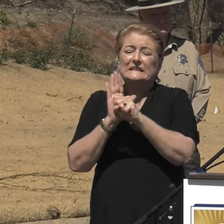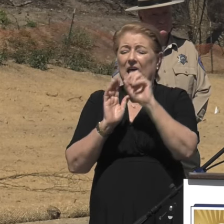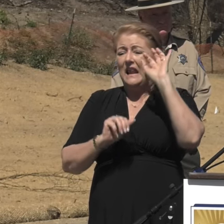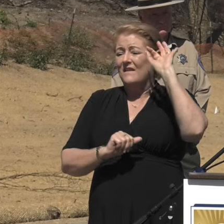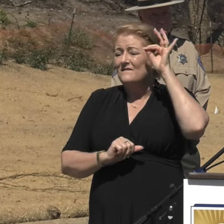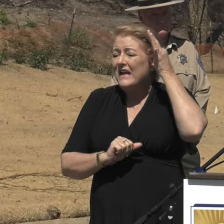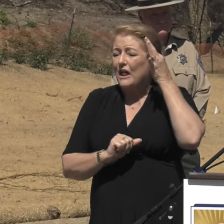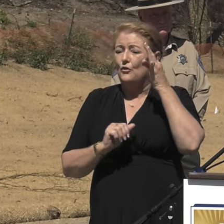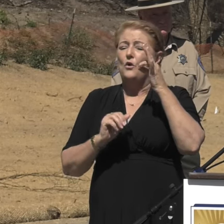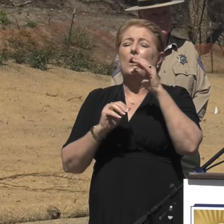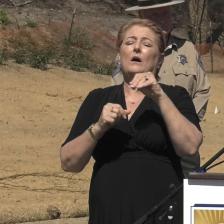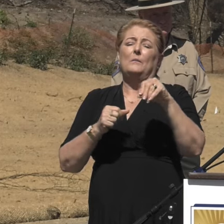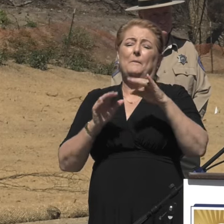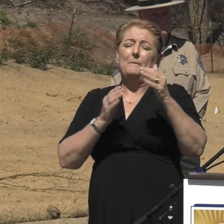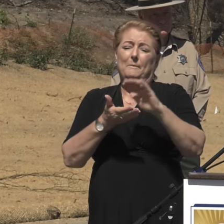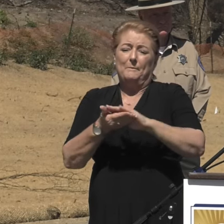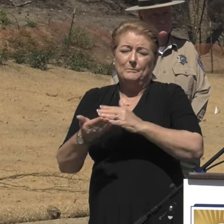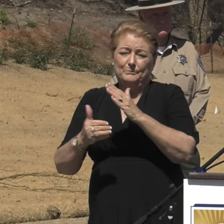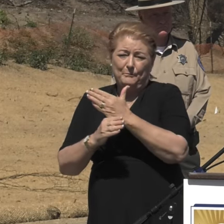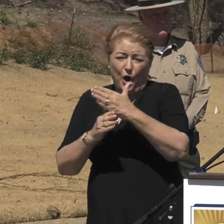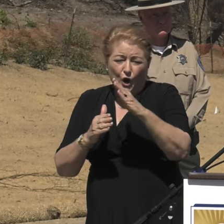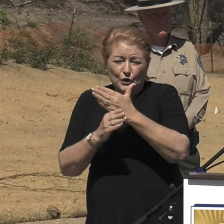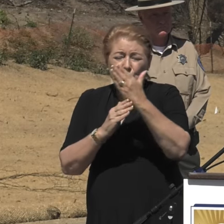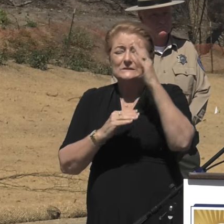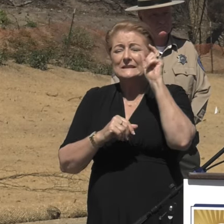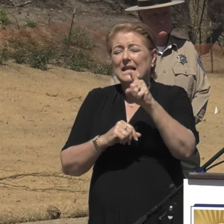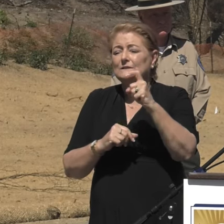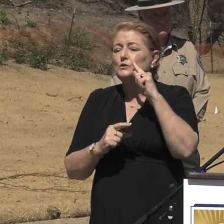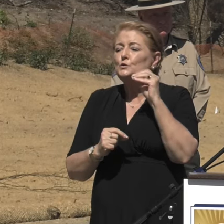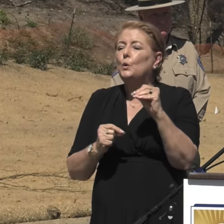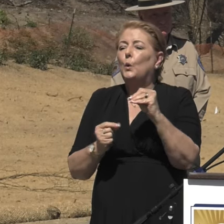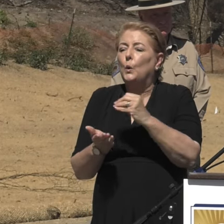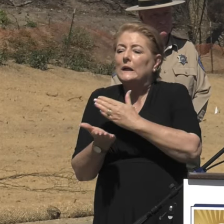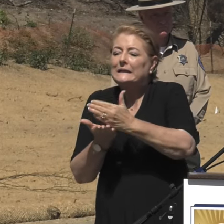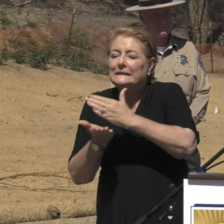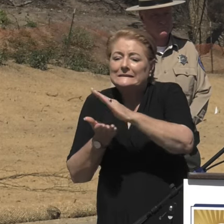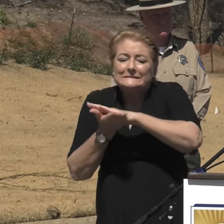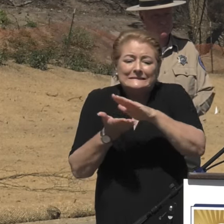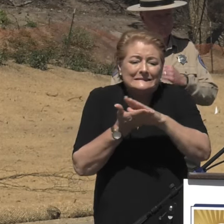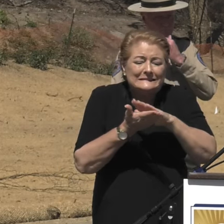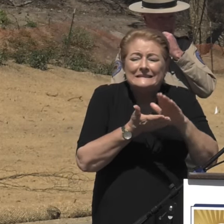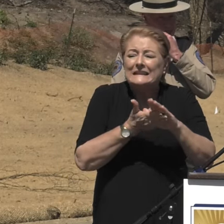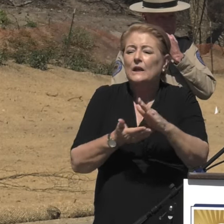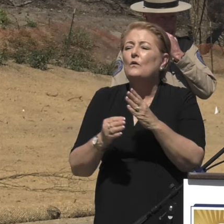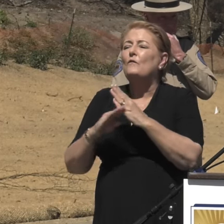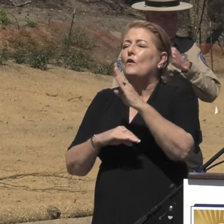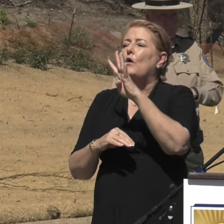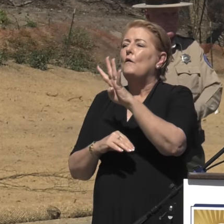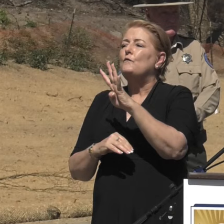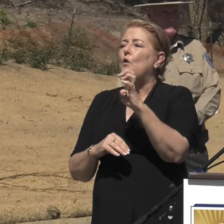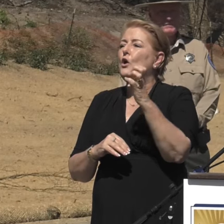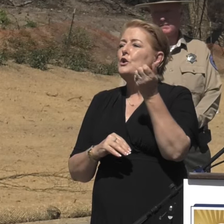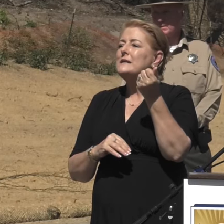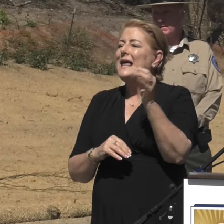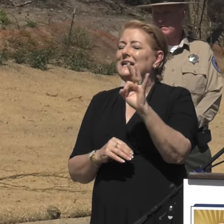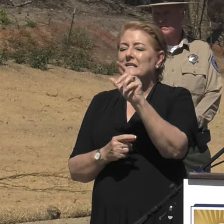that are needed to clear more than 419,000 tons of ash, debris, metal, and concrete